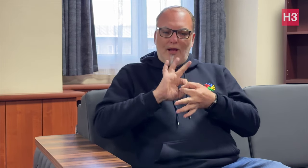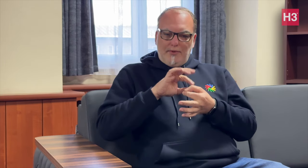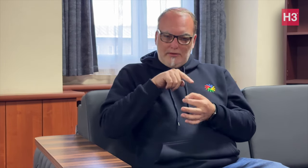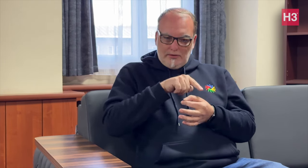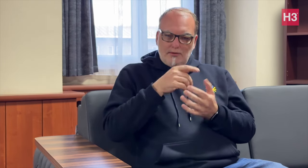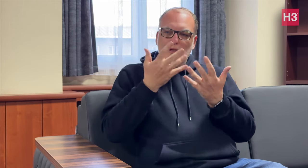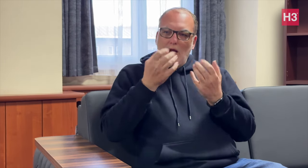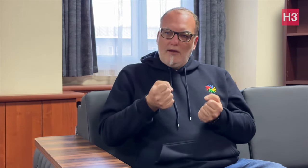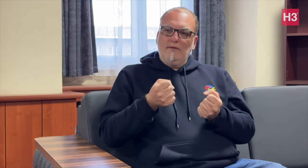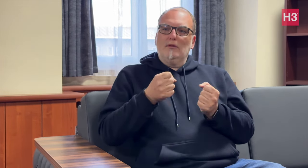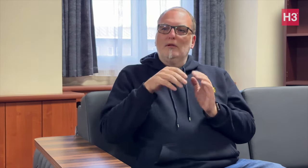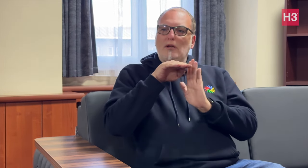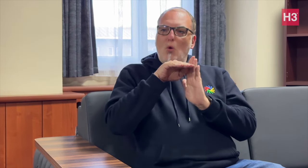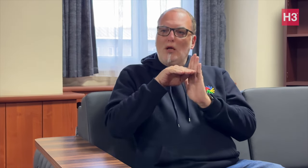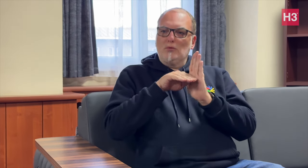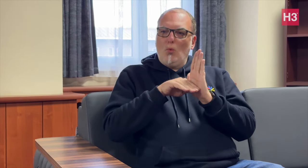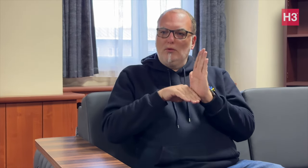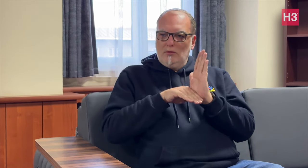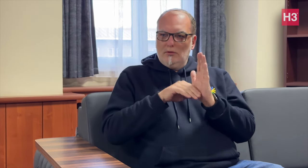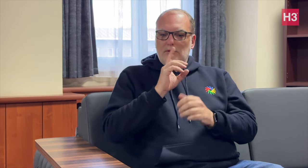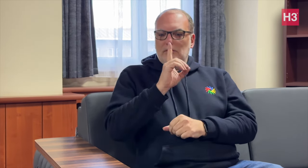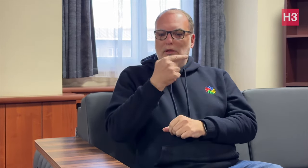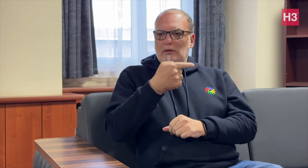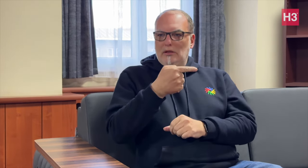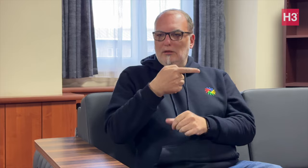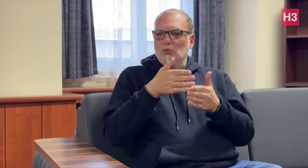[Jurgen]: The Deaflympics have a direction in the general